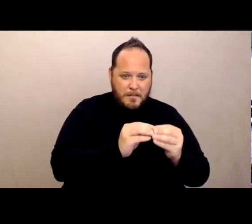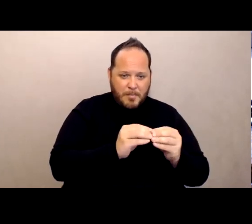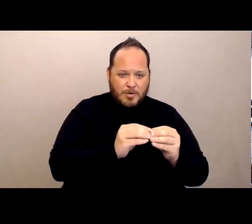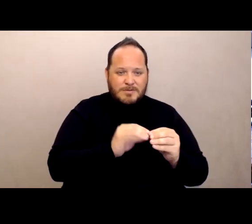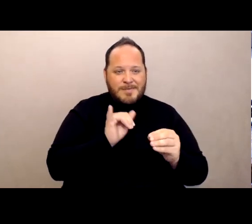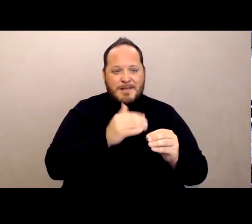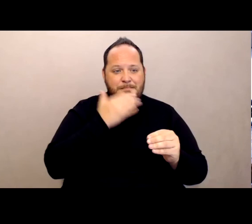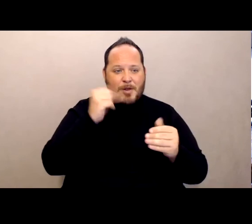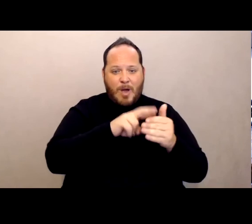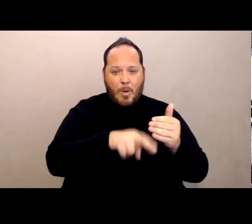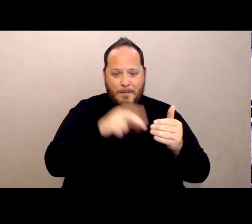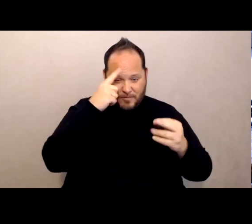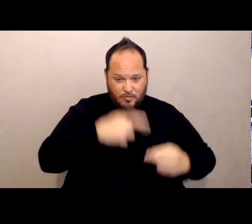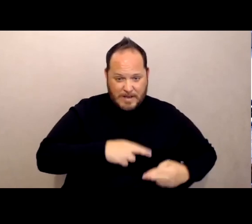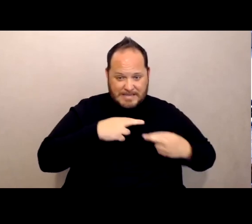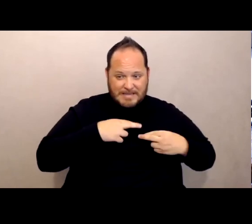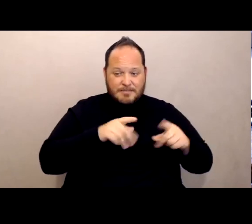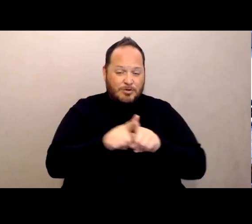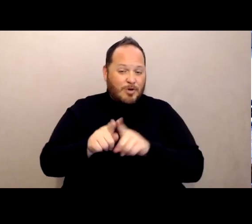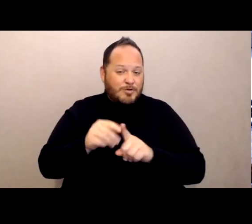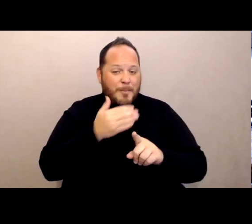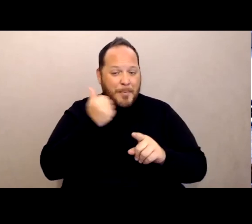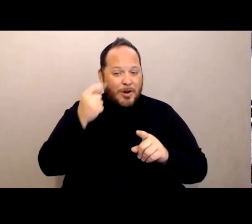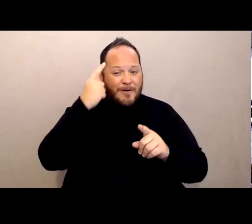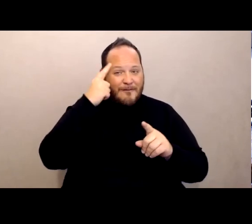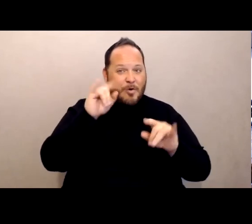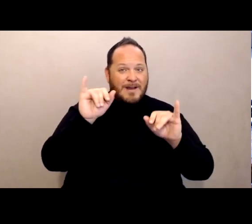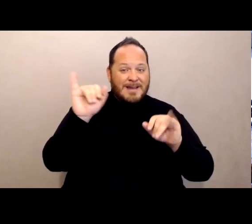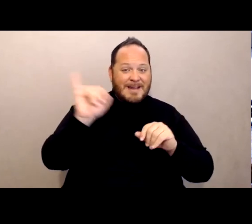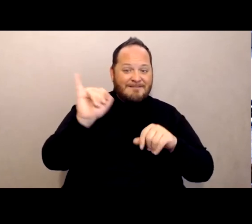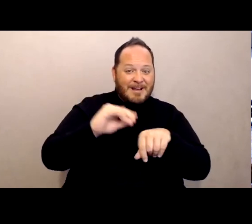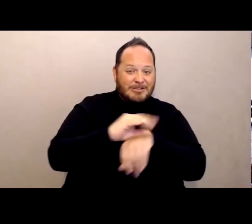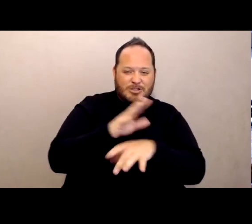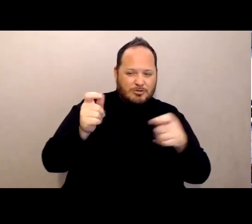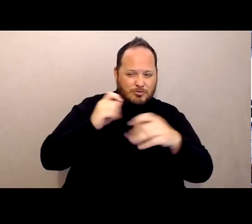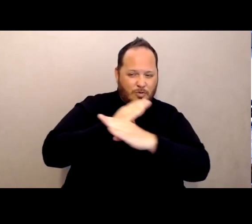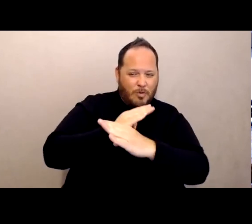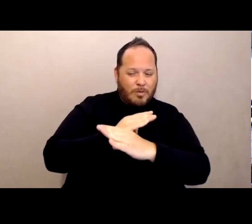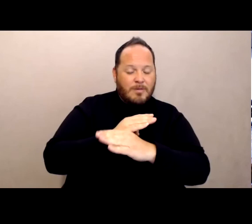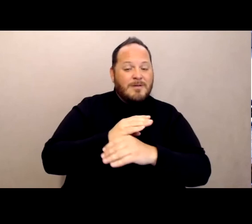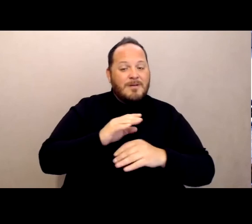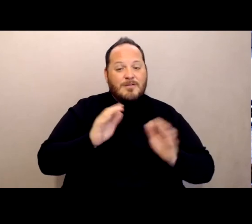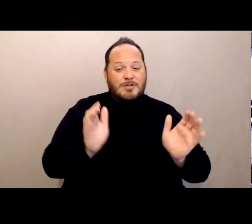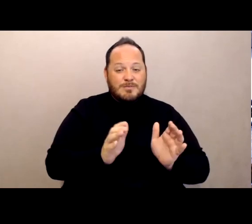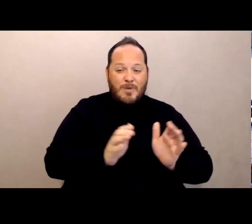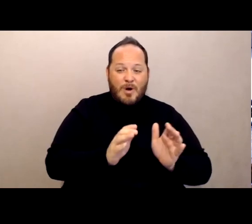it's much better for infection control as well. The smaller facilities just did better because there's just less profile, less risk profile